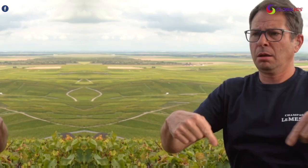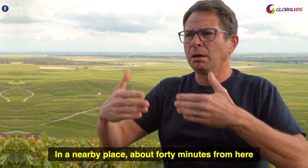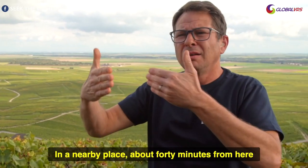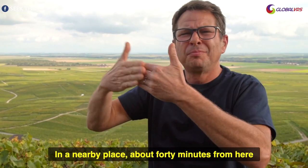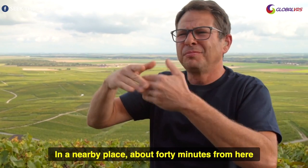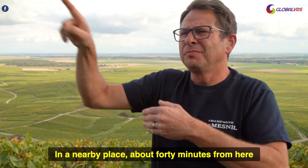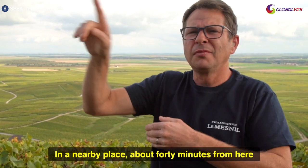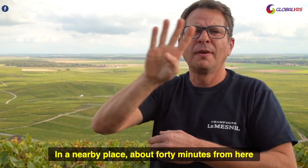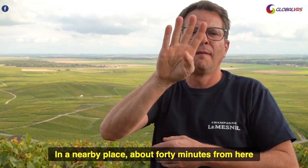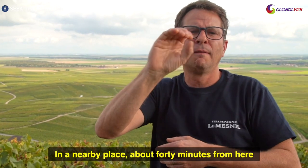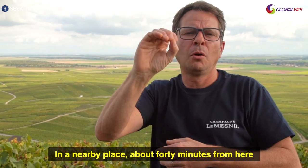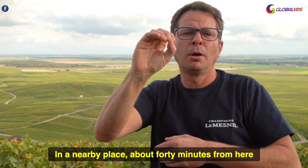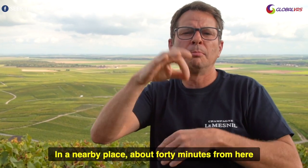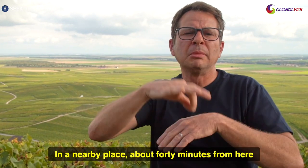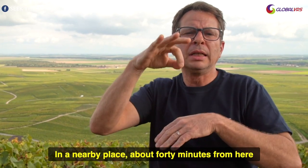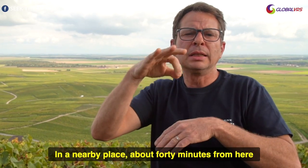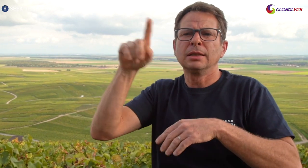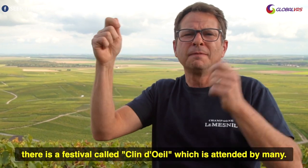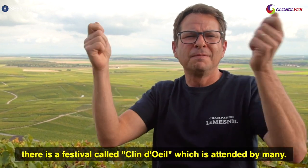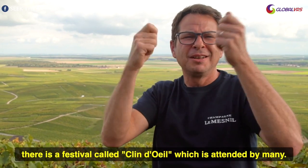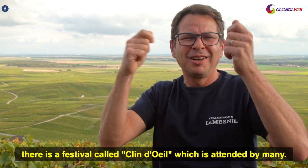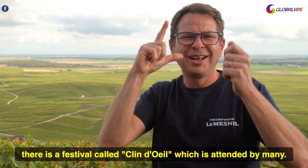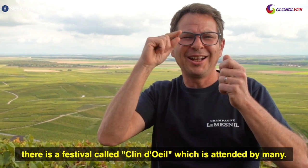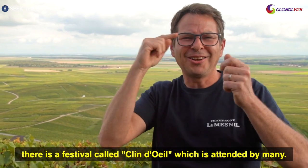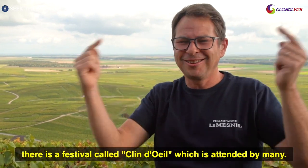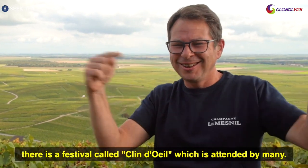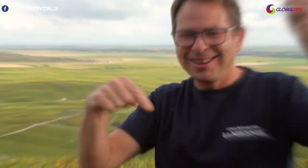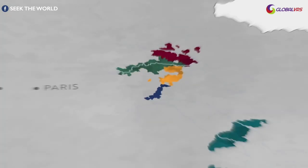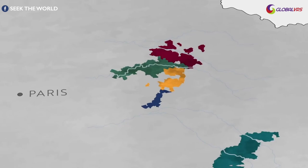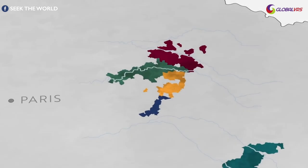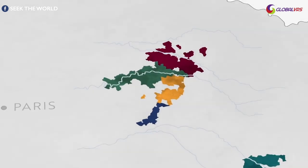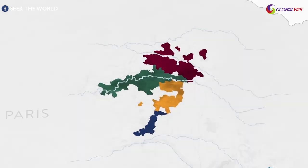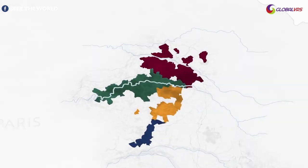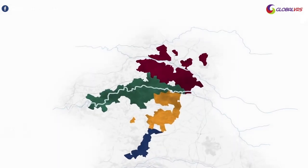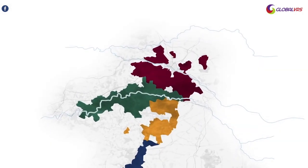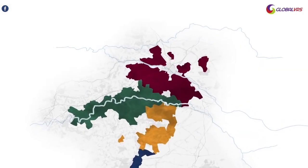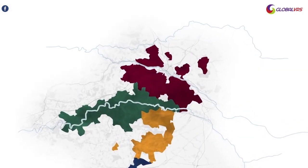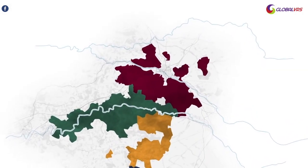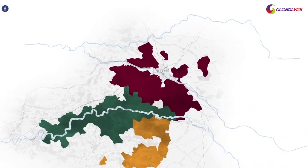in a nearby place about 40 minutes from here there is a festival called clindo eel which is attended by many